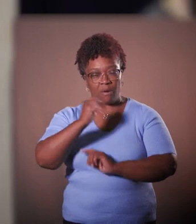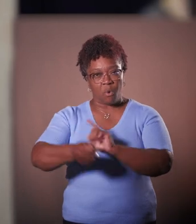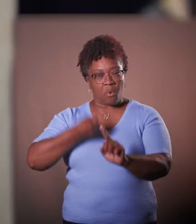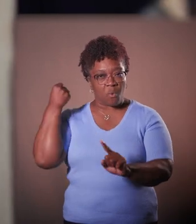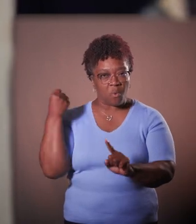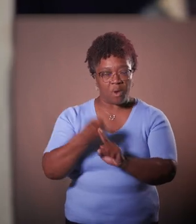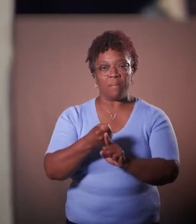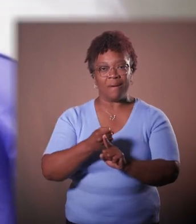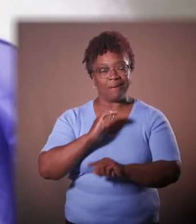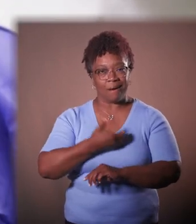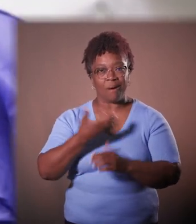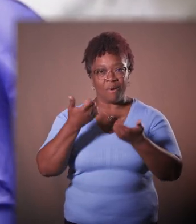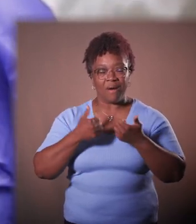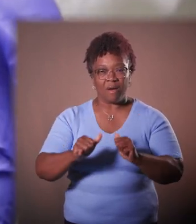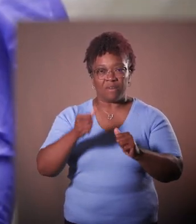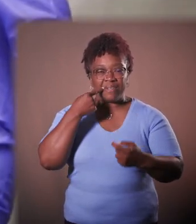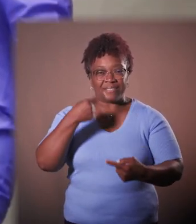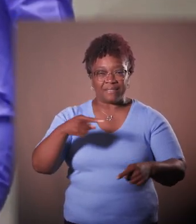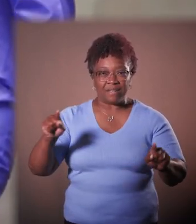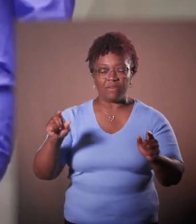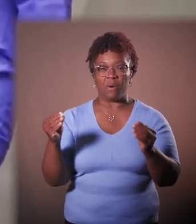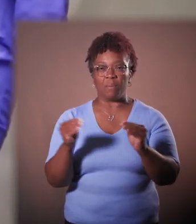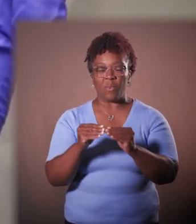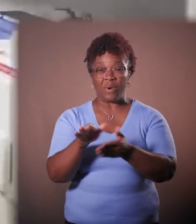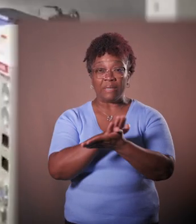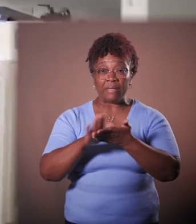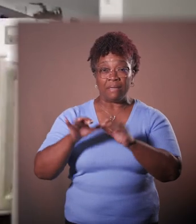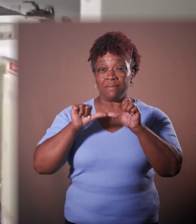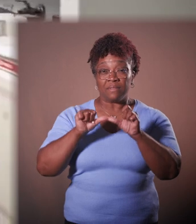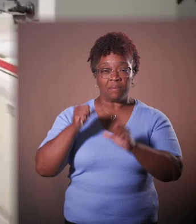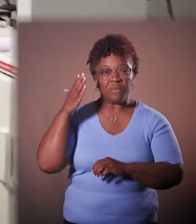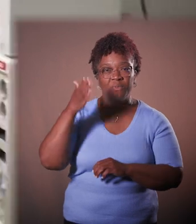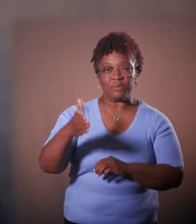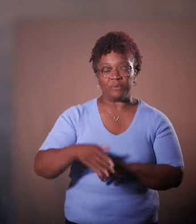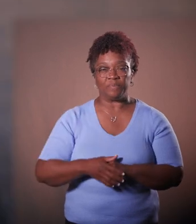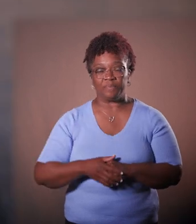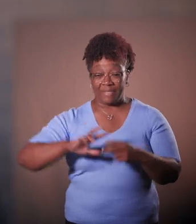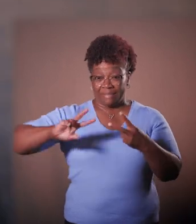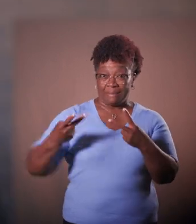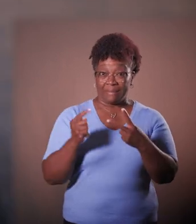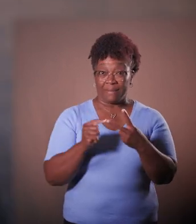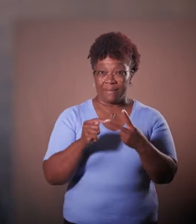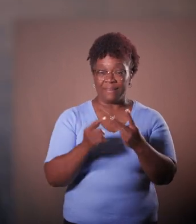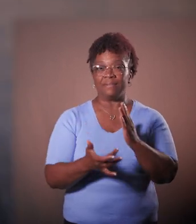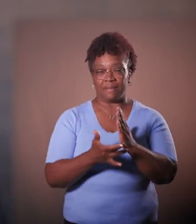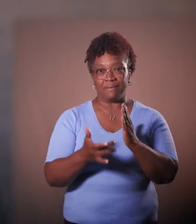in our efforts to achieve a cleaner and more sustainable future. Another groundbreaking technology that's poised